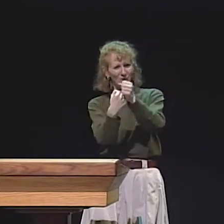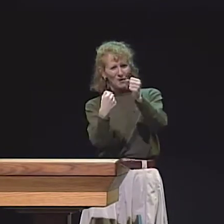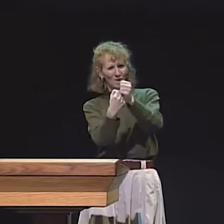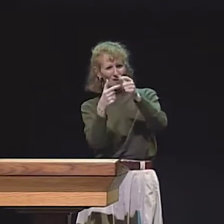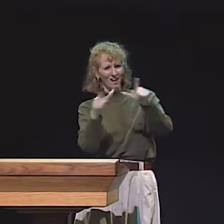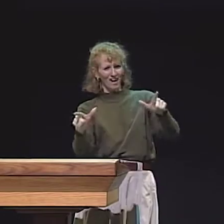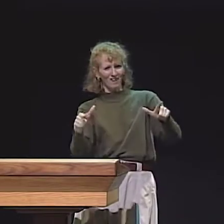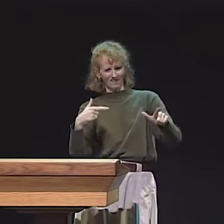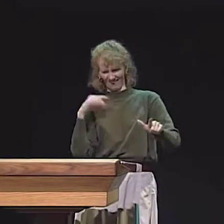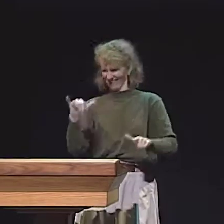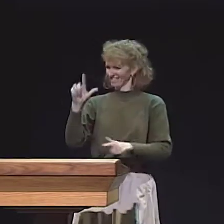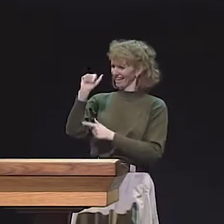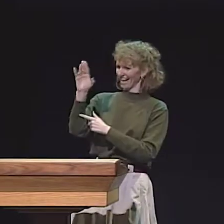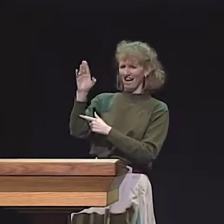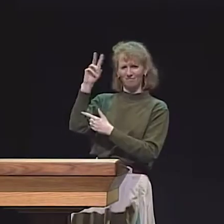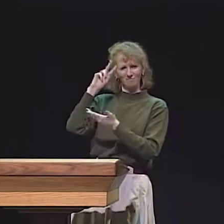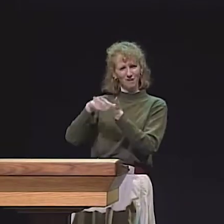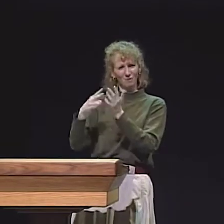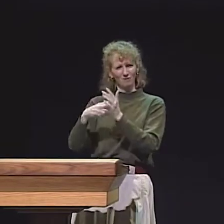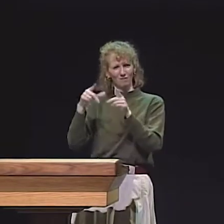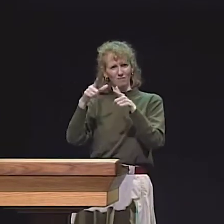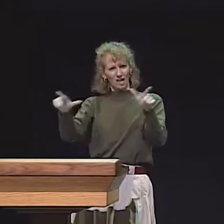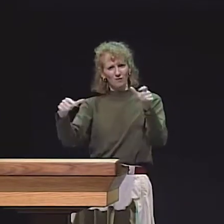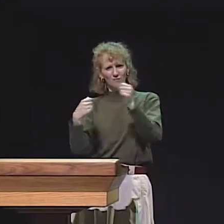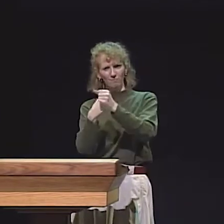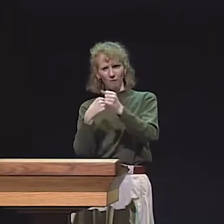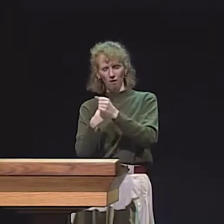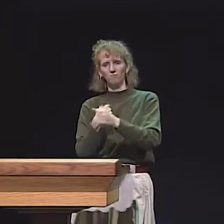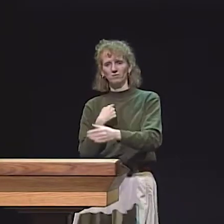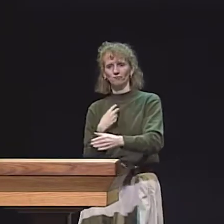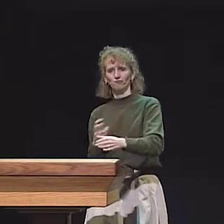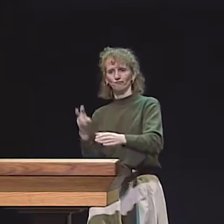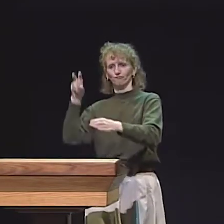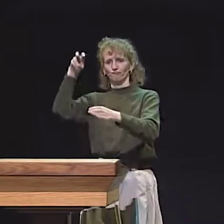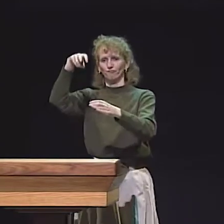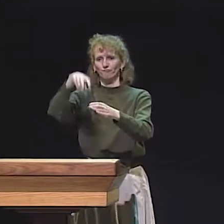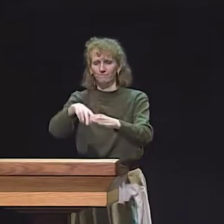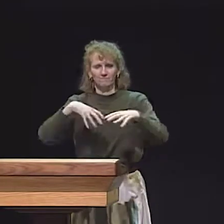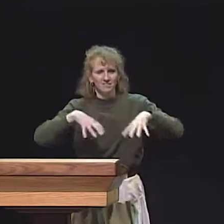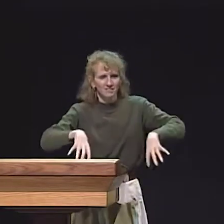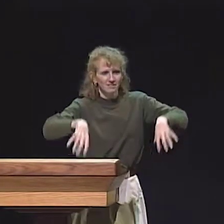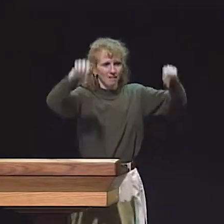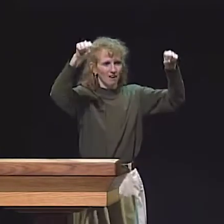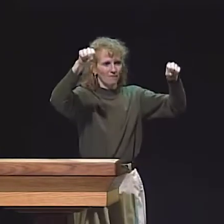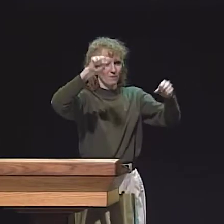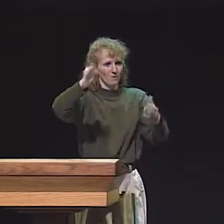SO, I AS AN ASL LANGUAGE MODEL, AS AN ASL SPECIALIST,